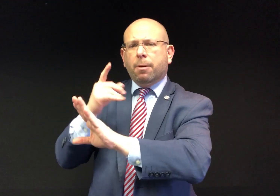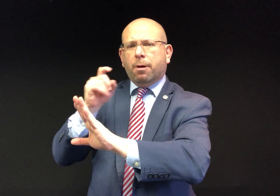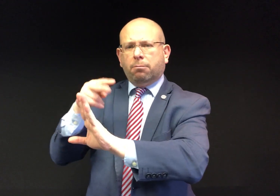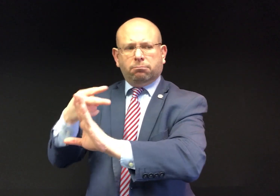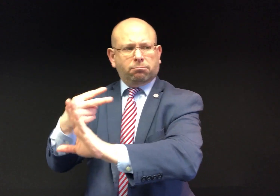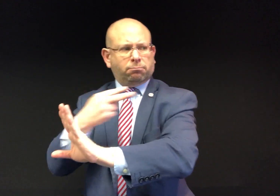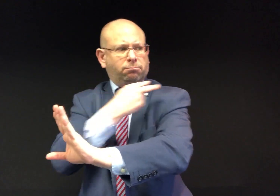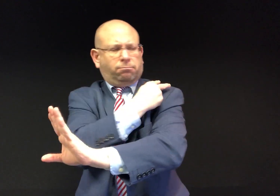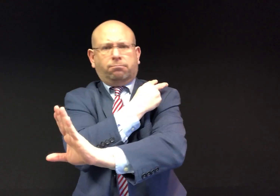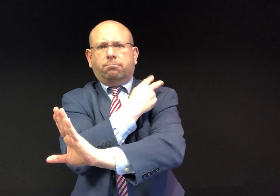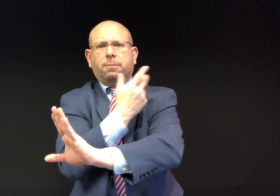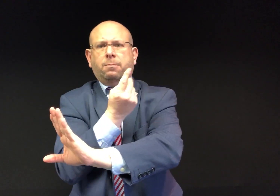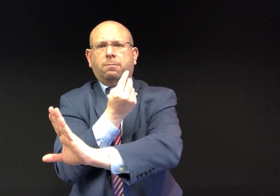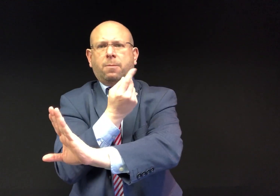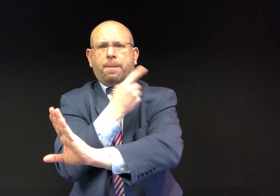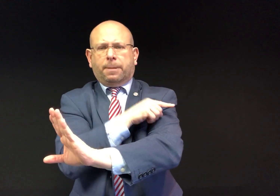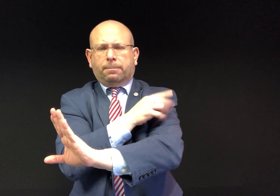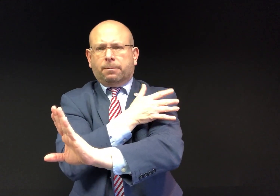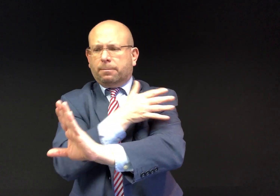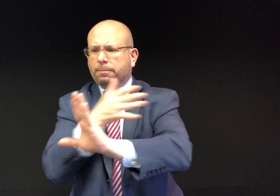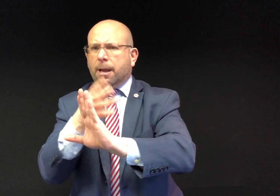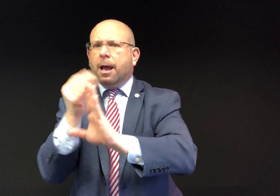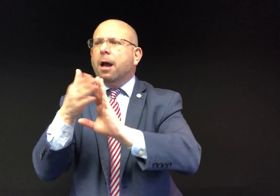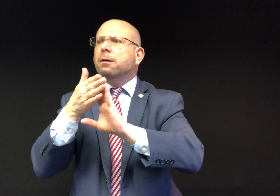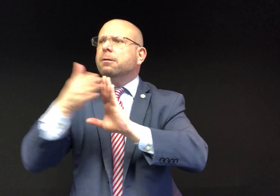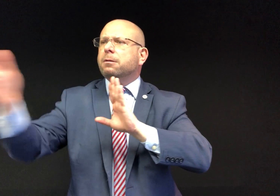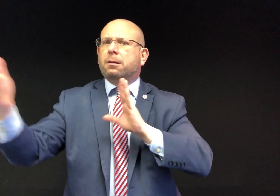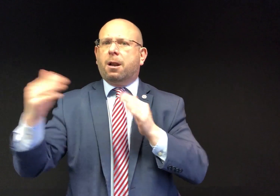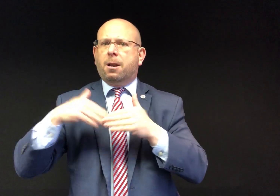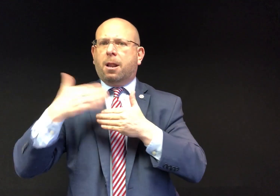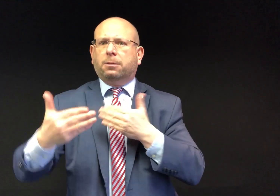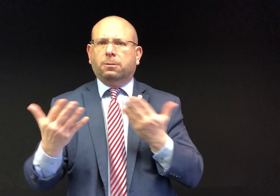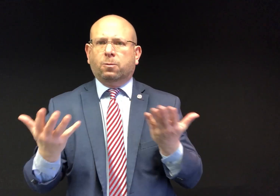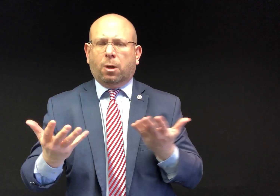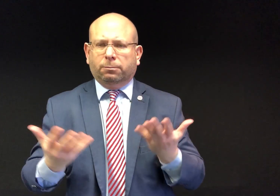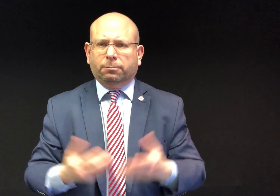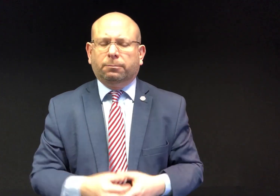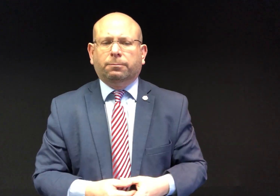It's important to explain where things stand now with our lawsuit and what will happen in the future.